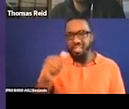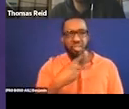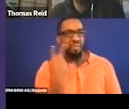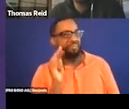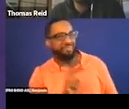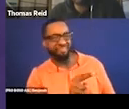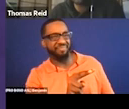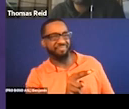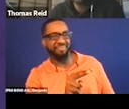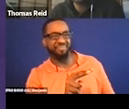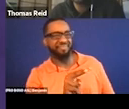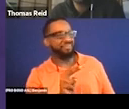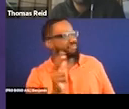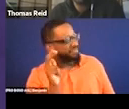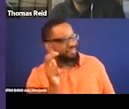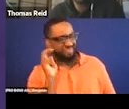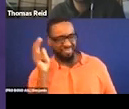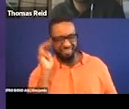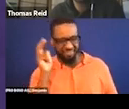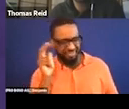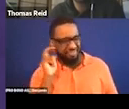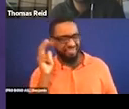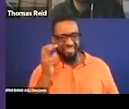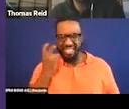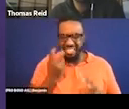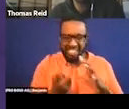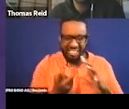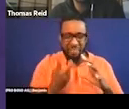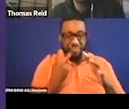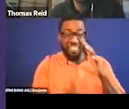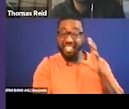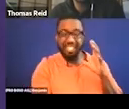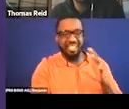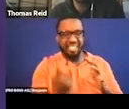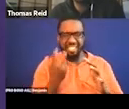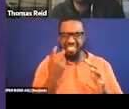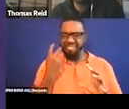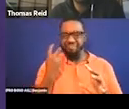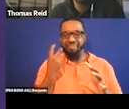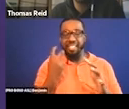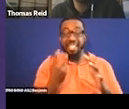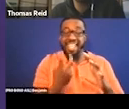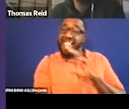approach it, the experience, that sighted people get when they're watching. Approach because we're never going to be exactly.